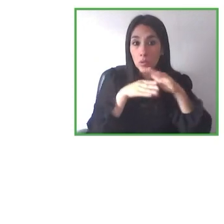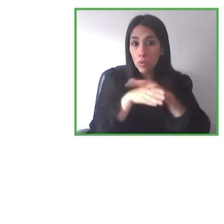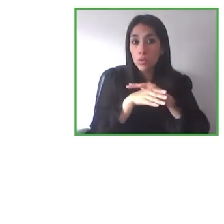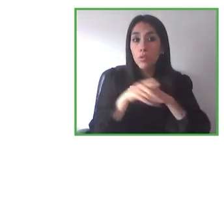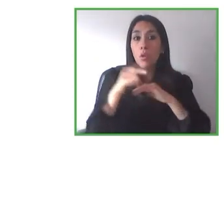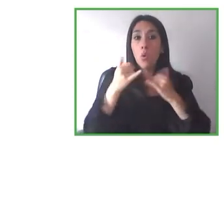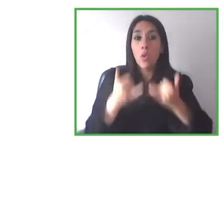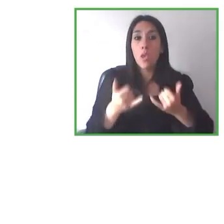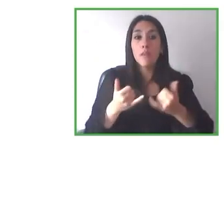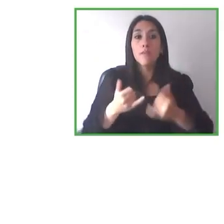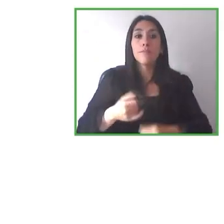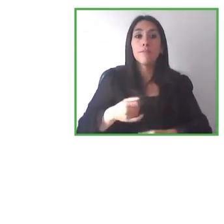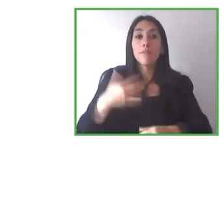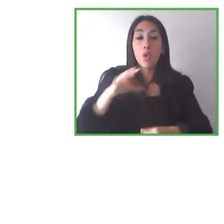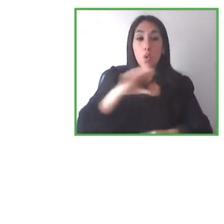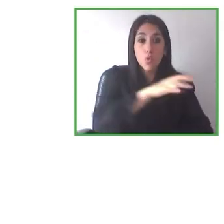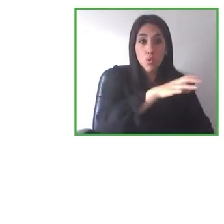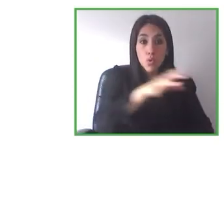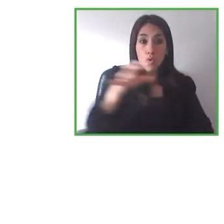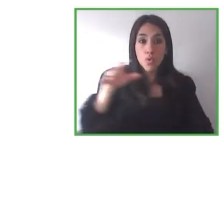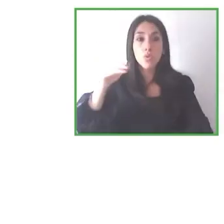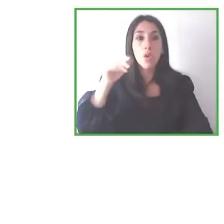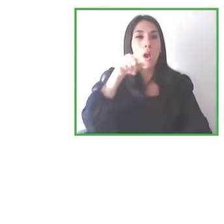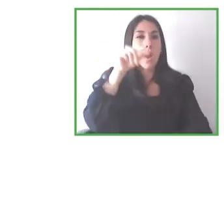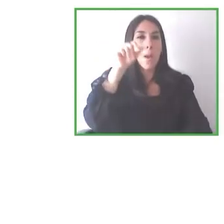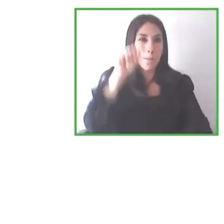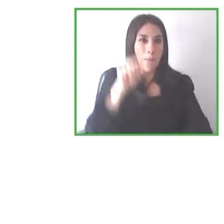we're a little bit behind.